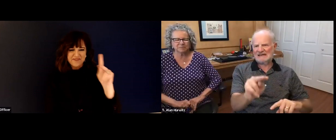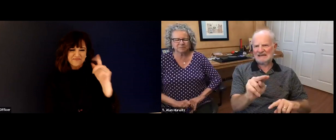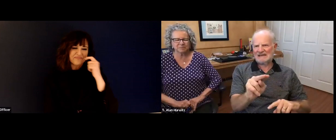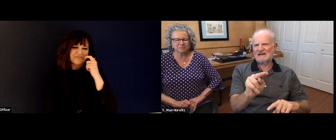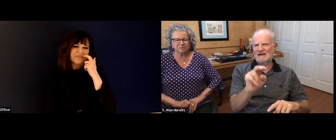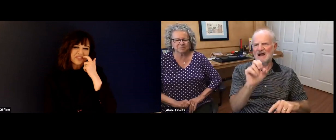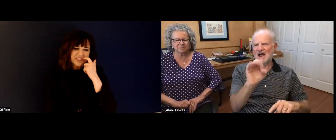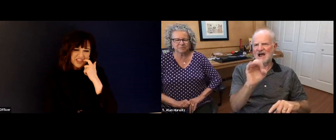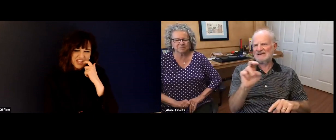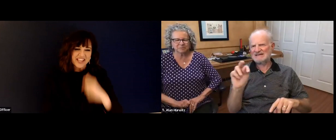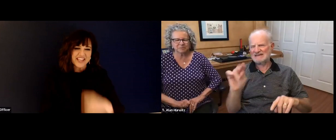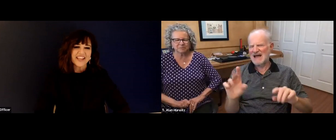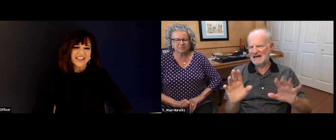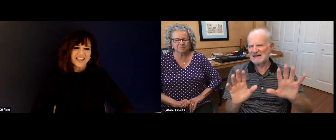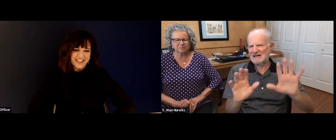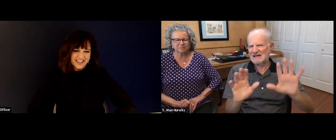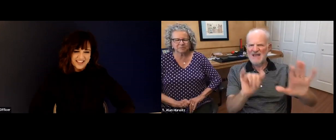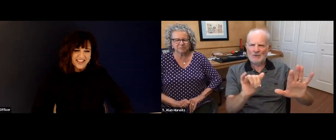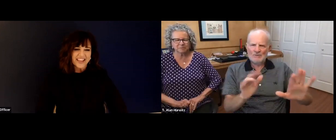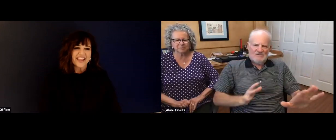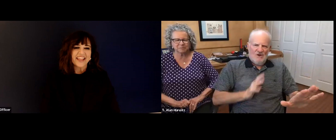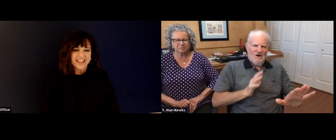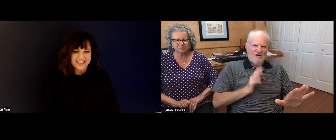a formal title. The formal title was vice president, you know,